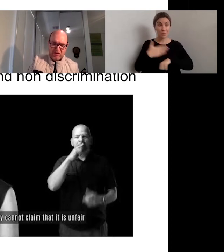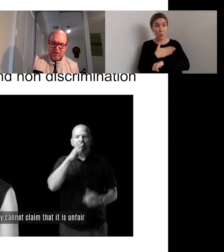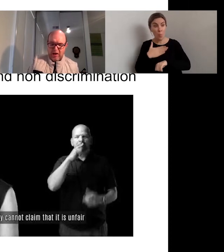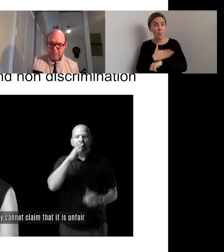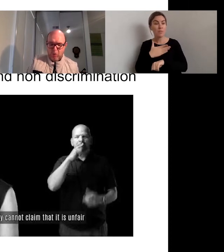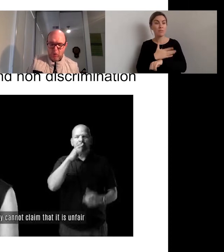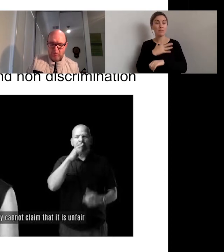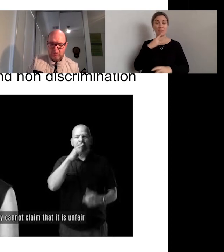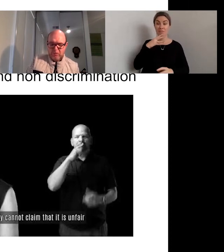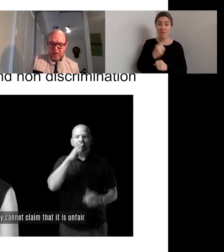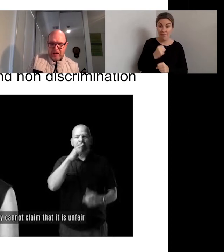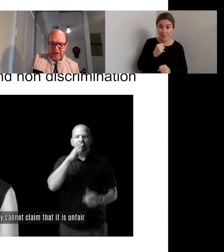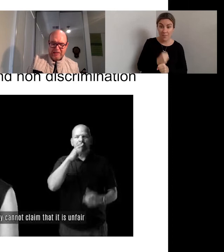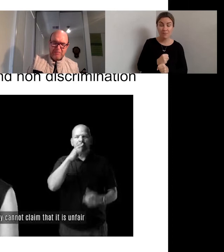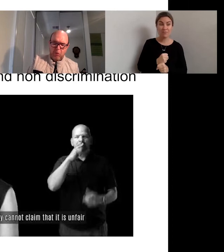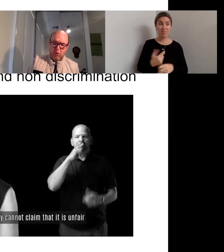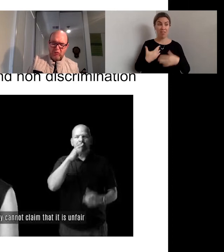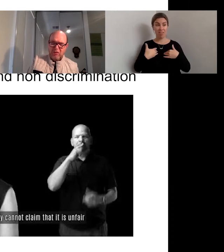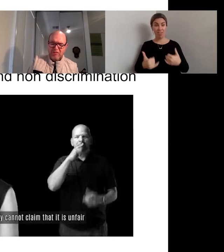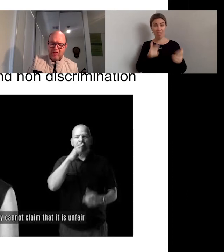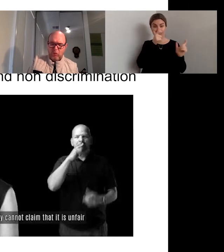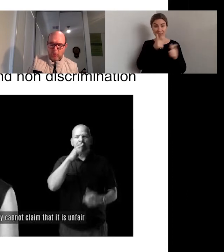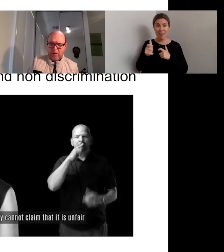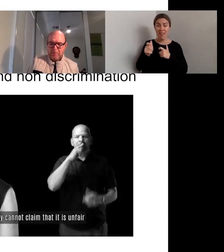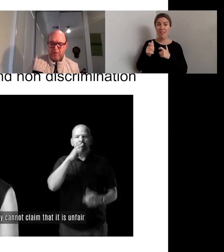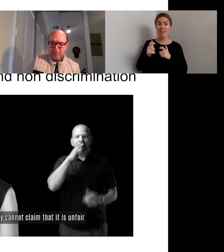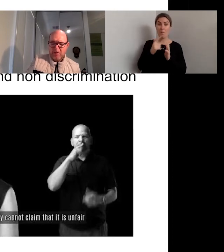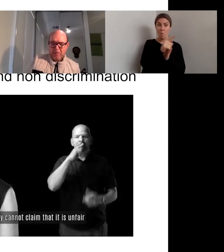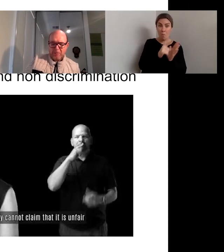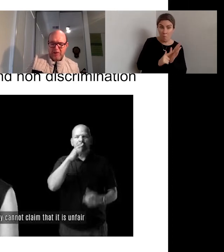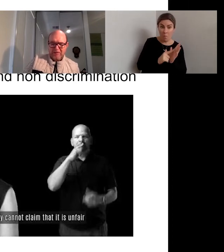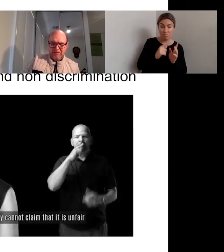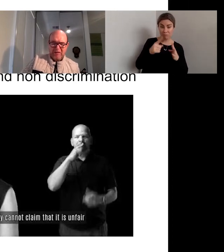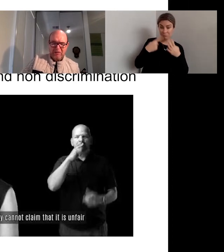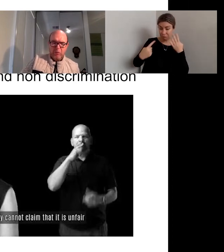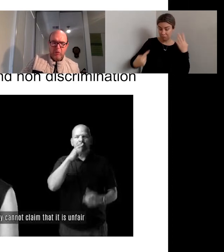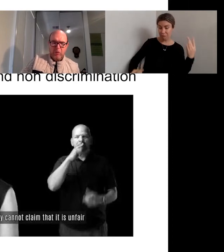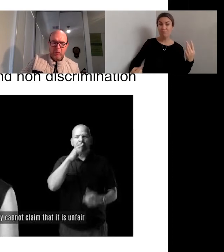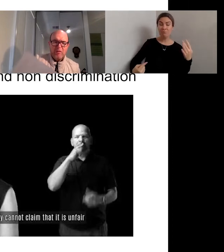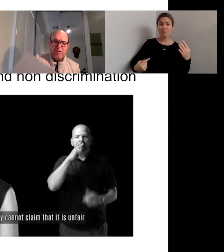It's important that the Web be accessible to Deaf